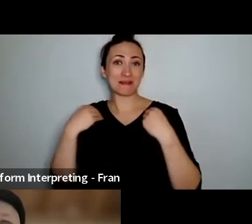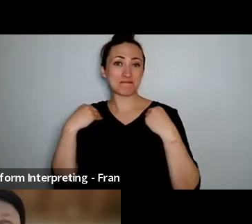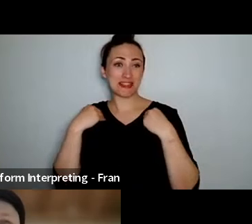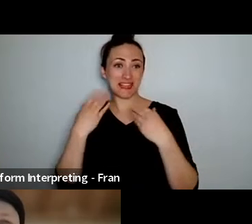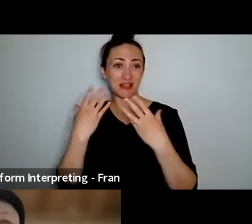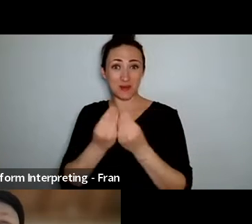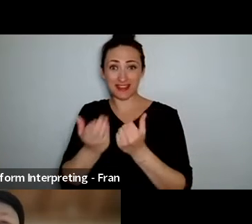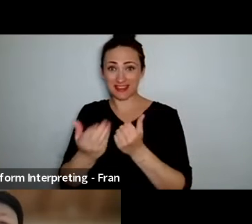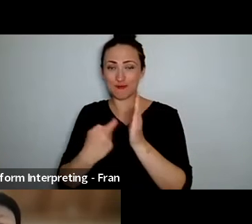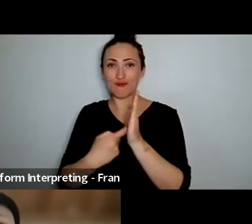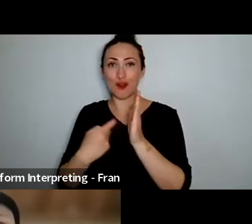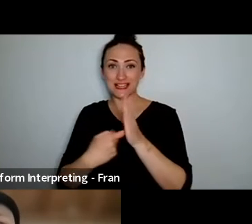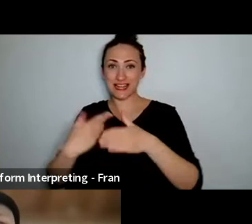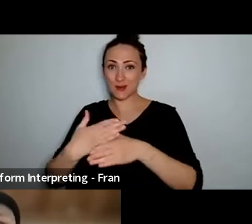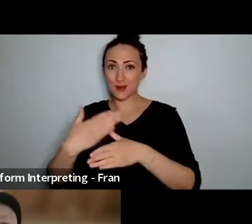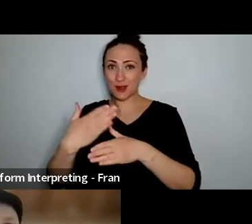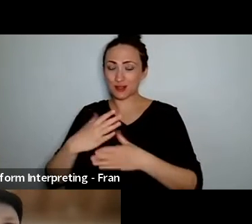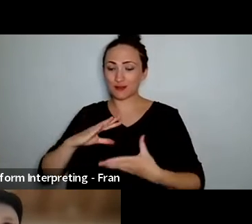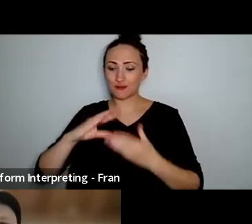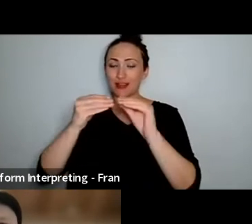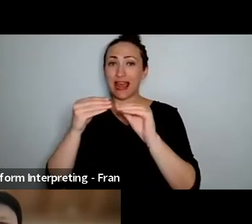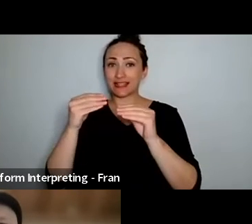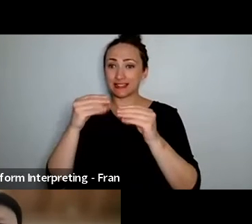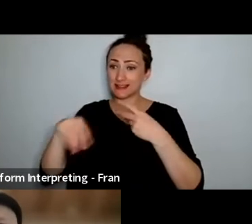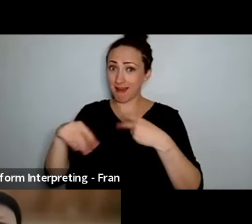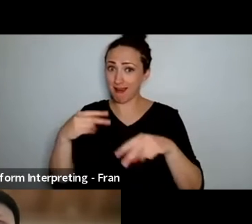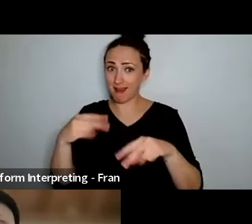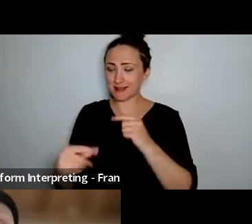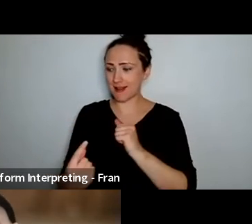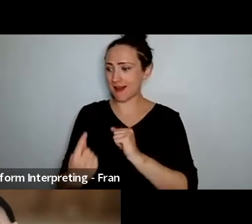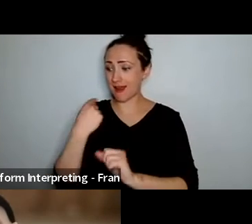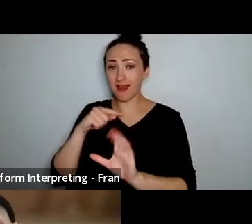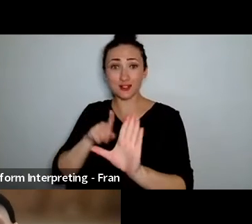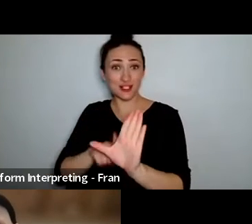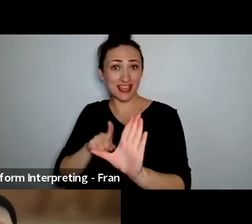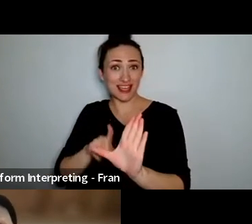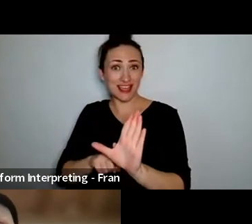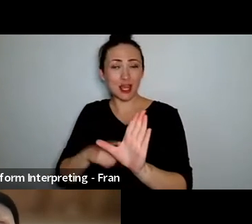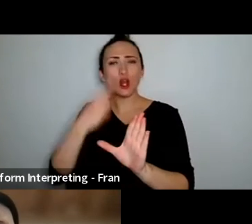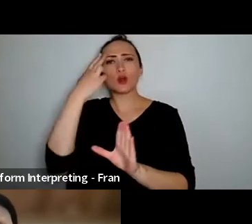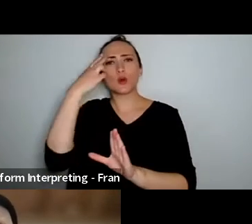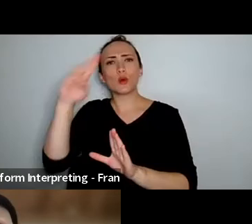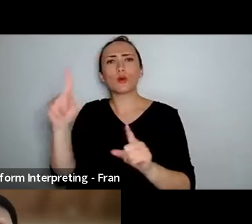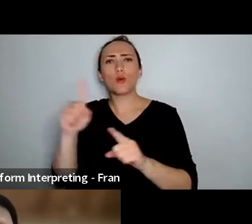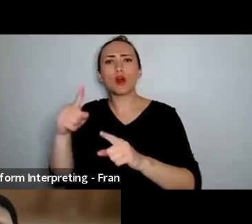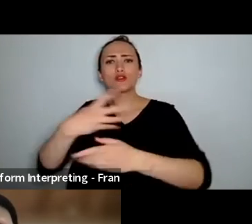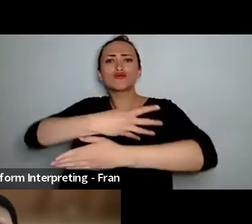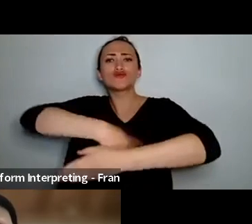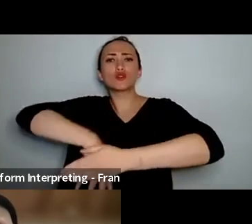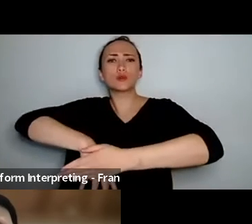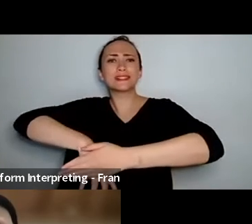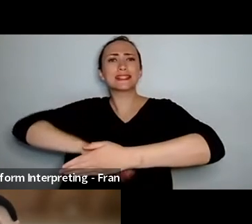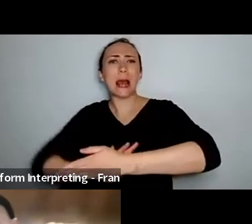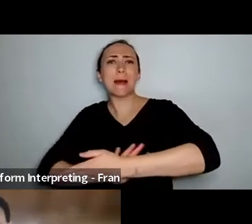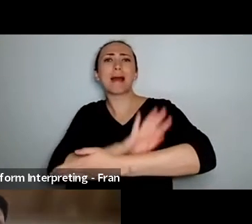was a piece like uh yeah last year called Roots Above Ground and it was a piece I made that was